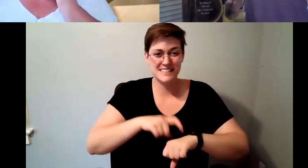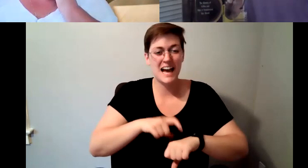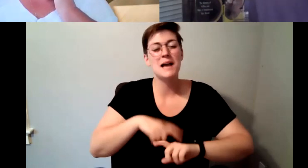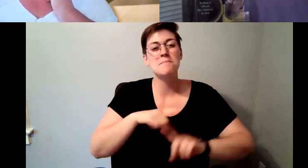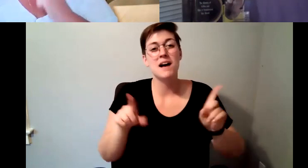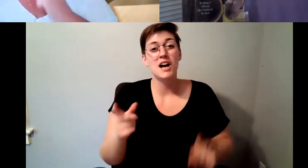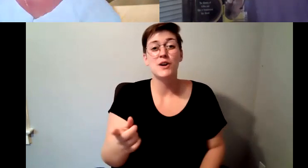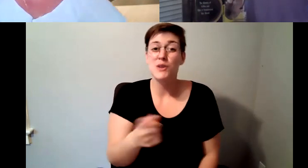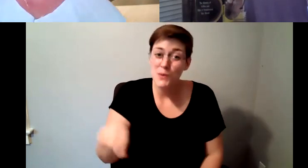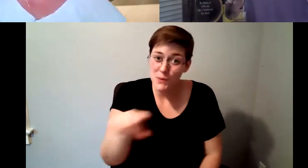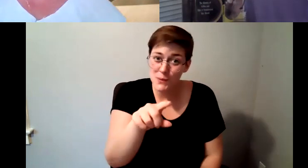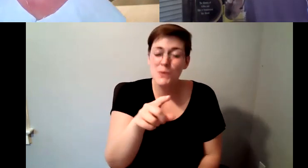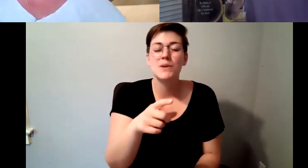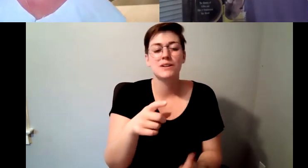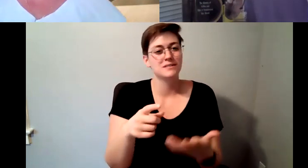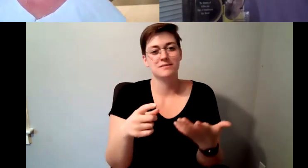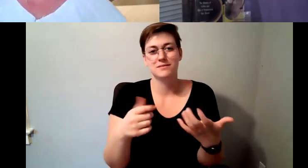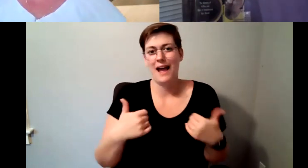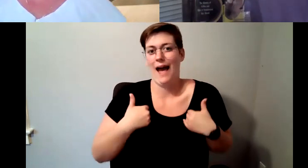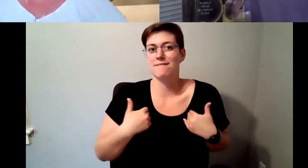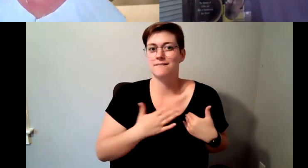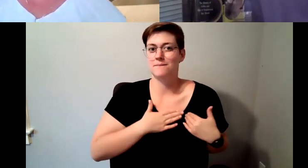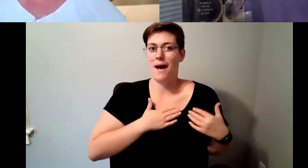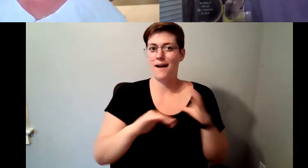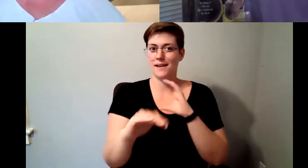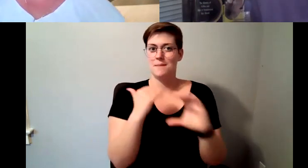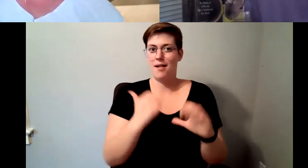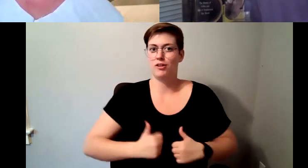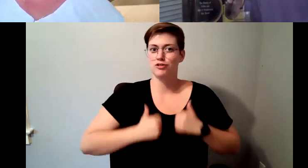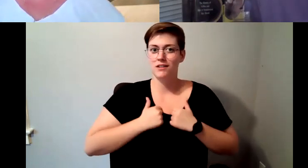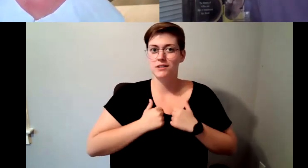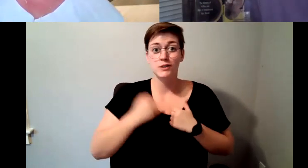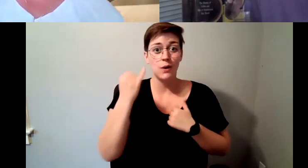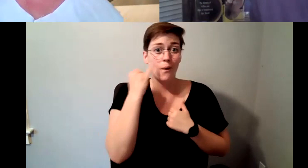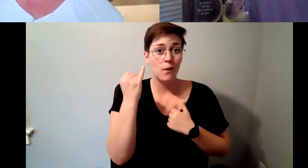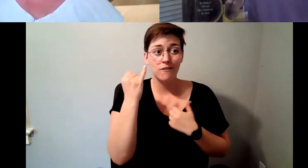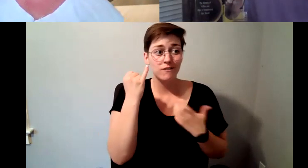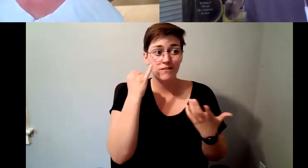you guys have my email address and any question that isn't answered if you would just forward